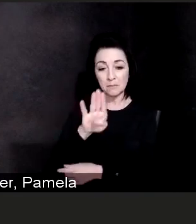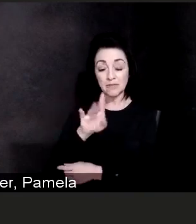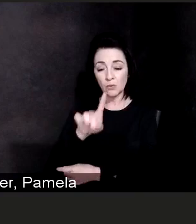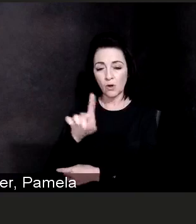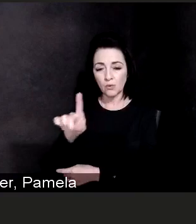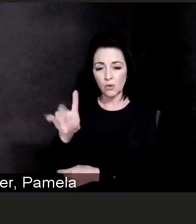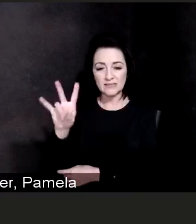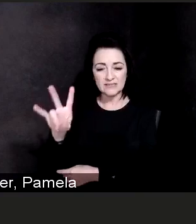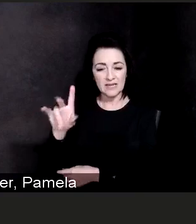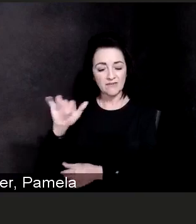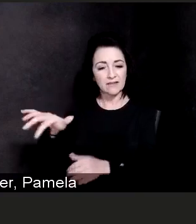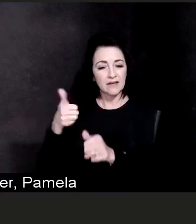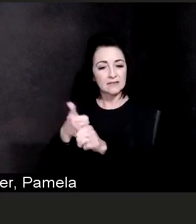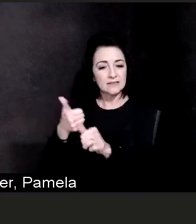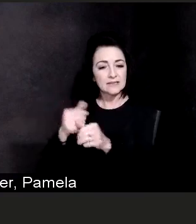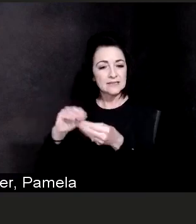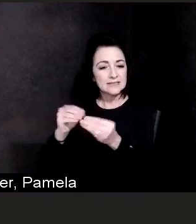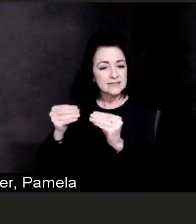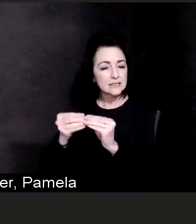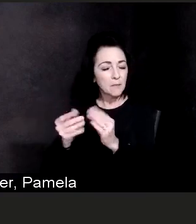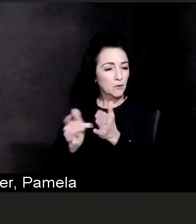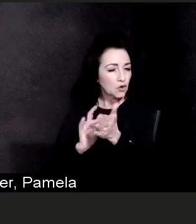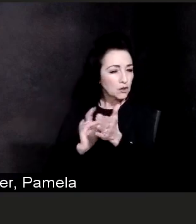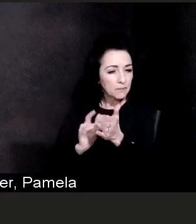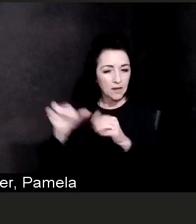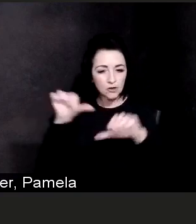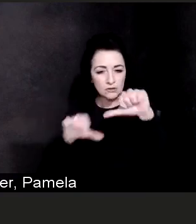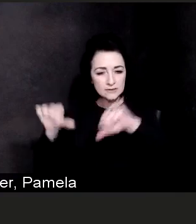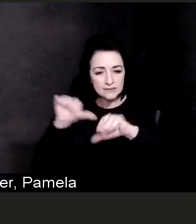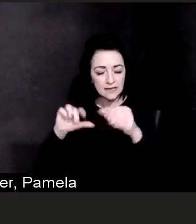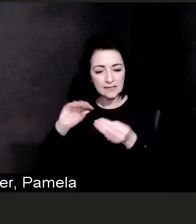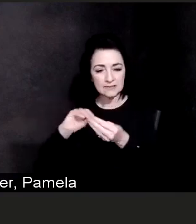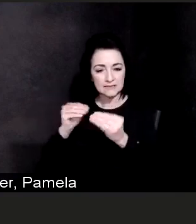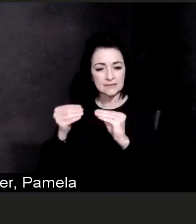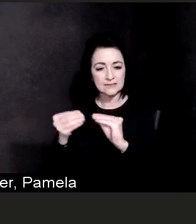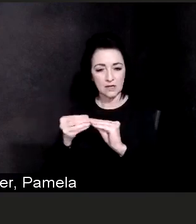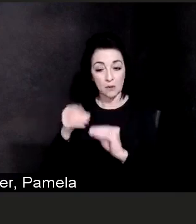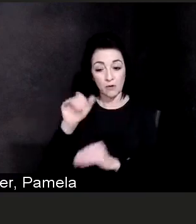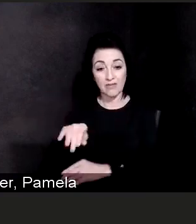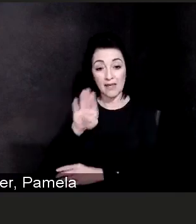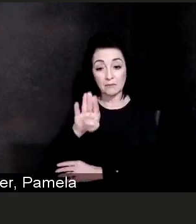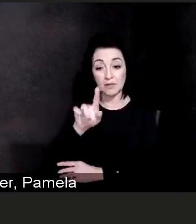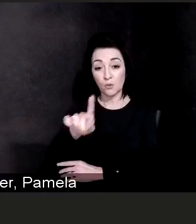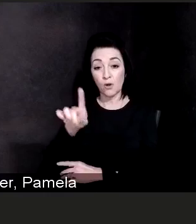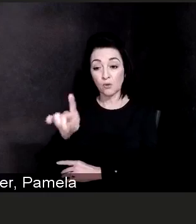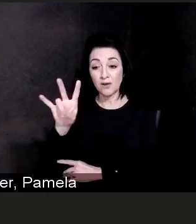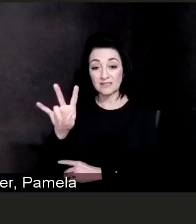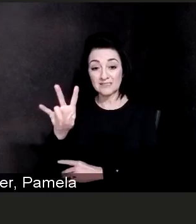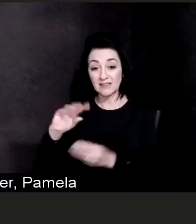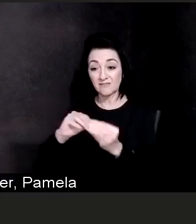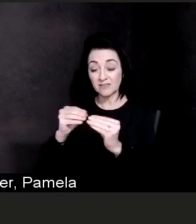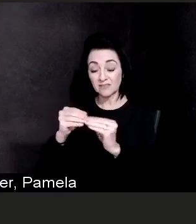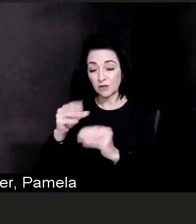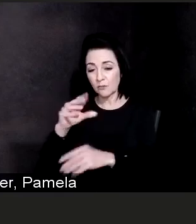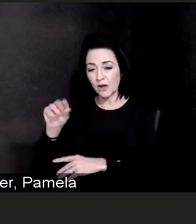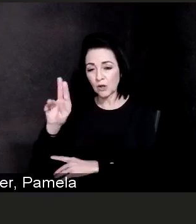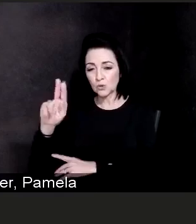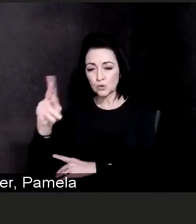The UK strain and the B117 strain are the same strain of the COVID-19.